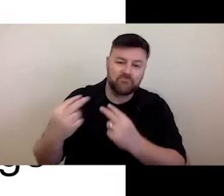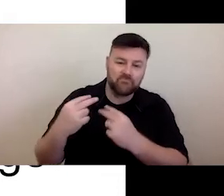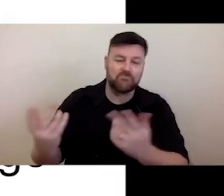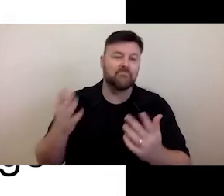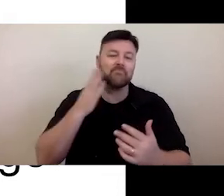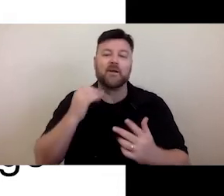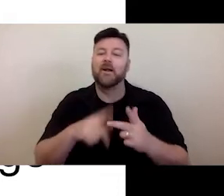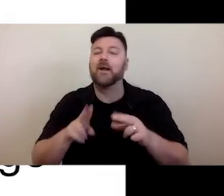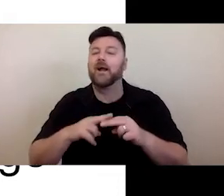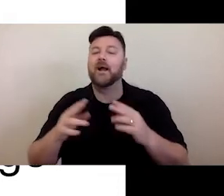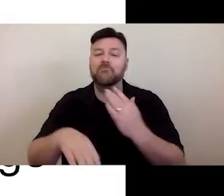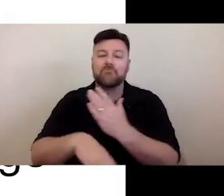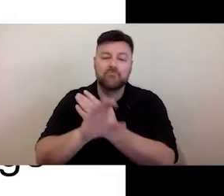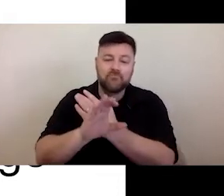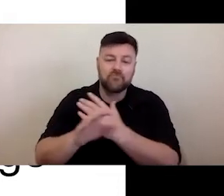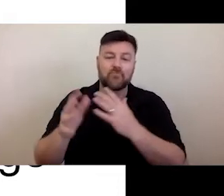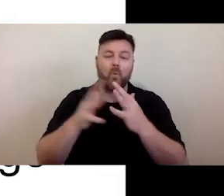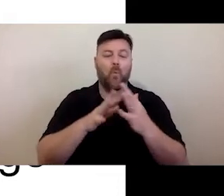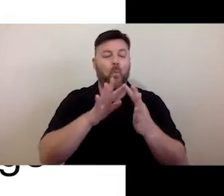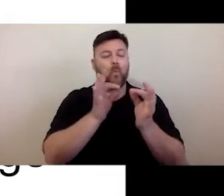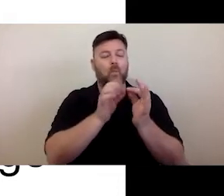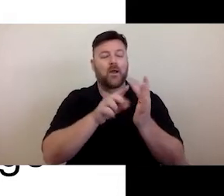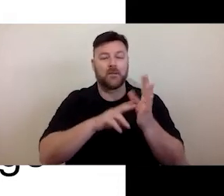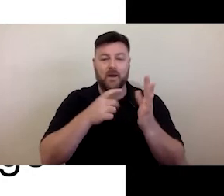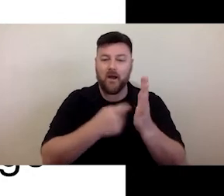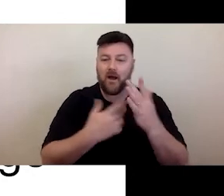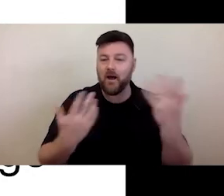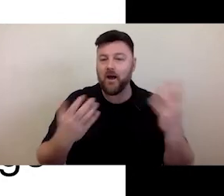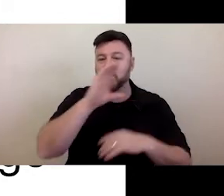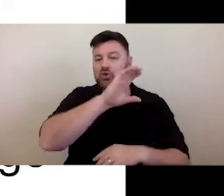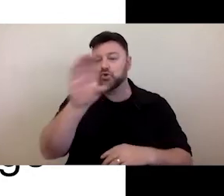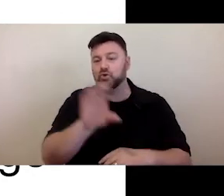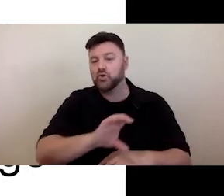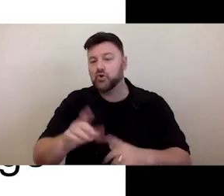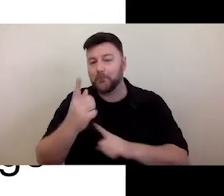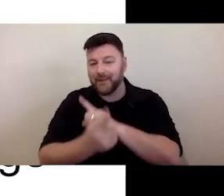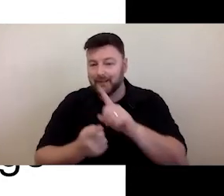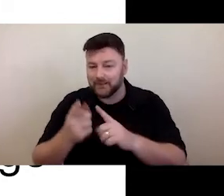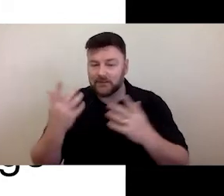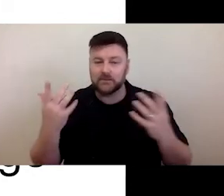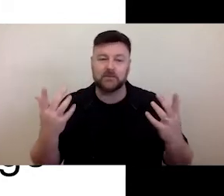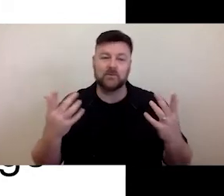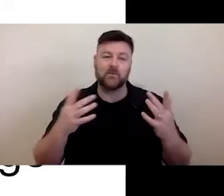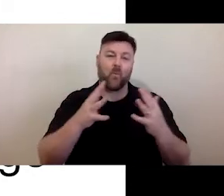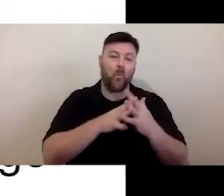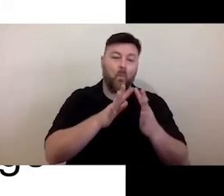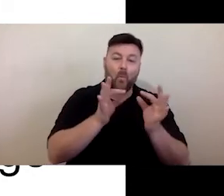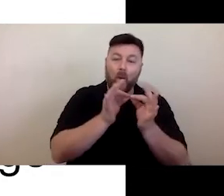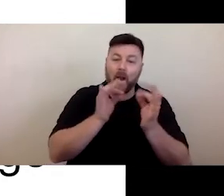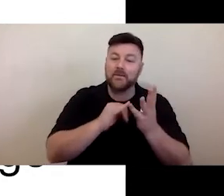Zoom meeting or just a web page, is able to actually access your